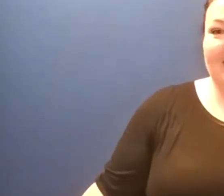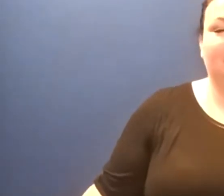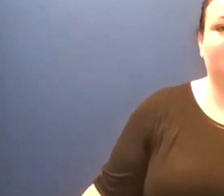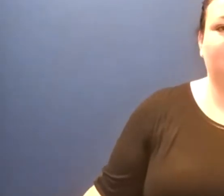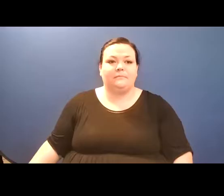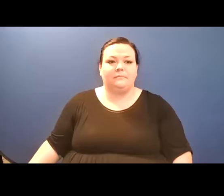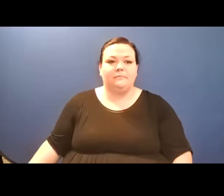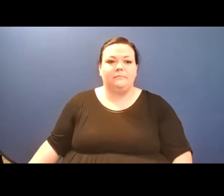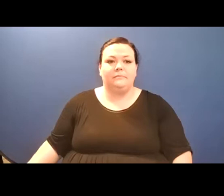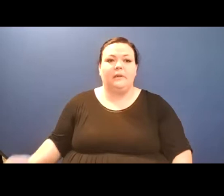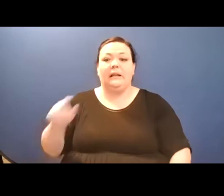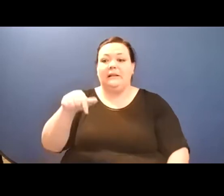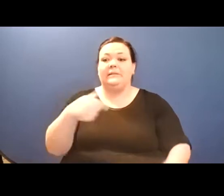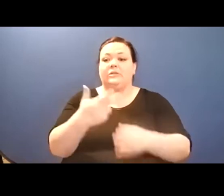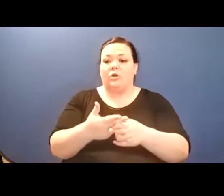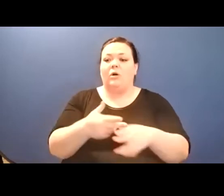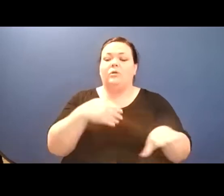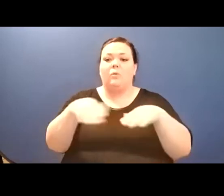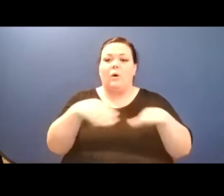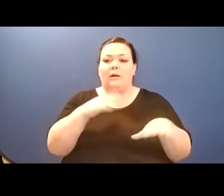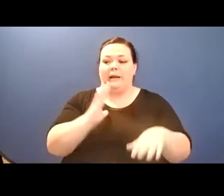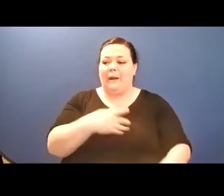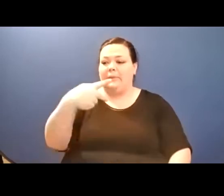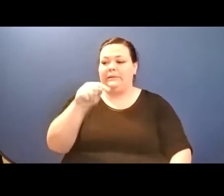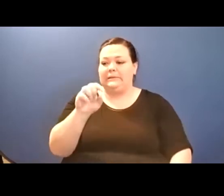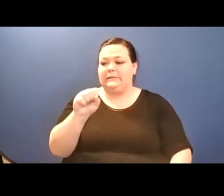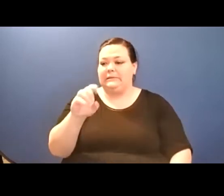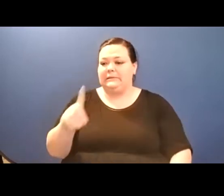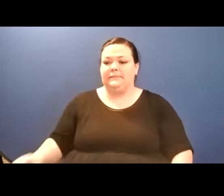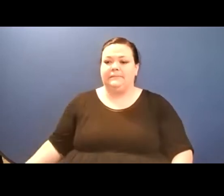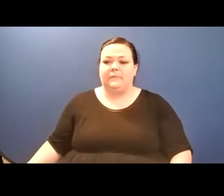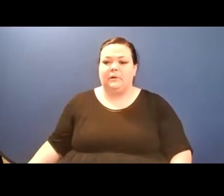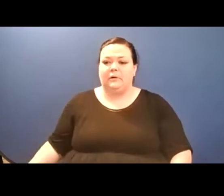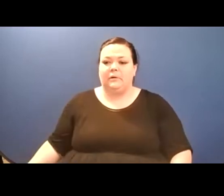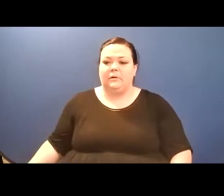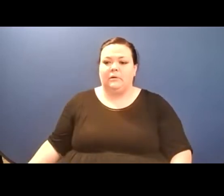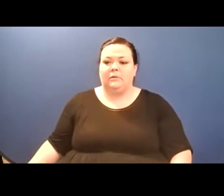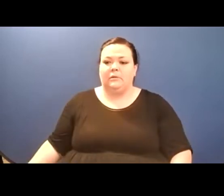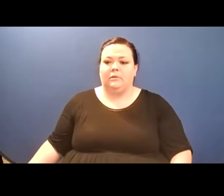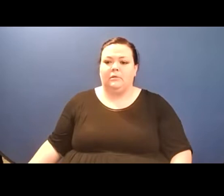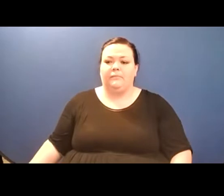can look like monsters in the dark,/ sometimes fake rocks can hide dangers only I can sense/,